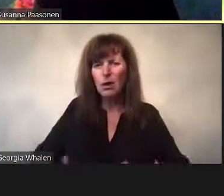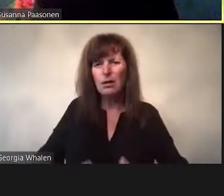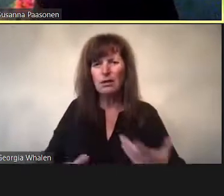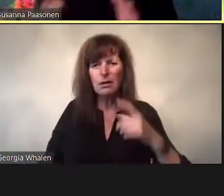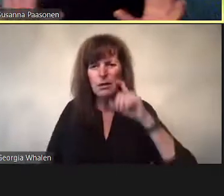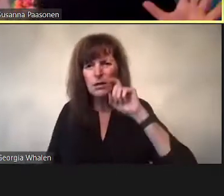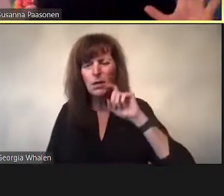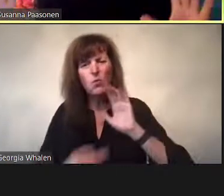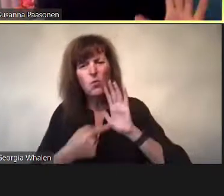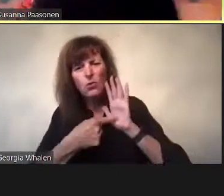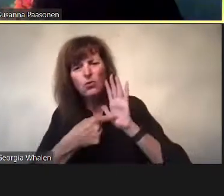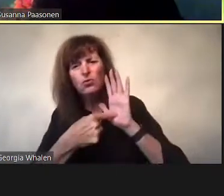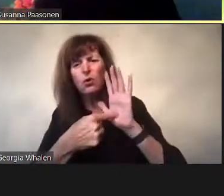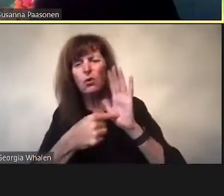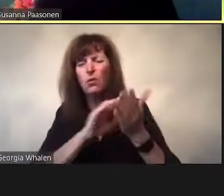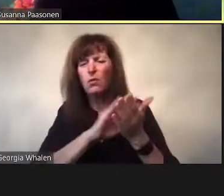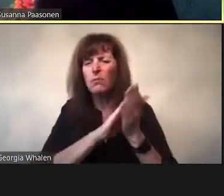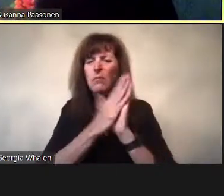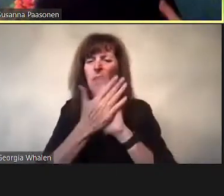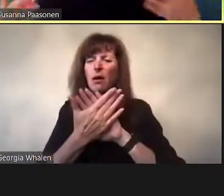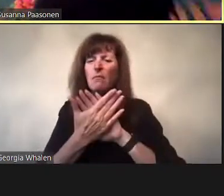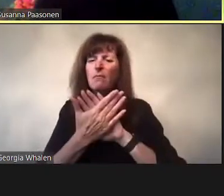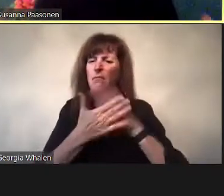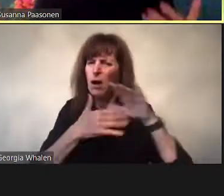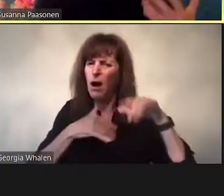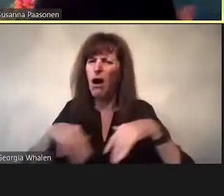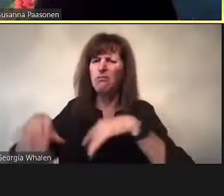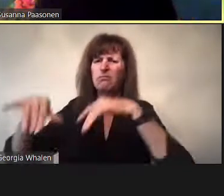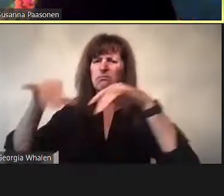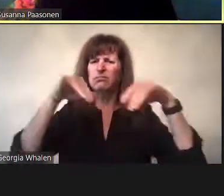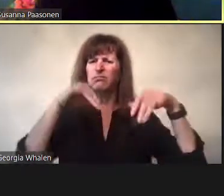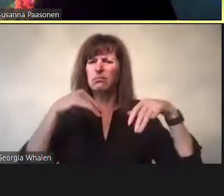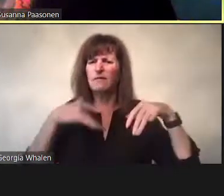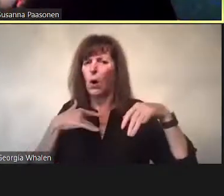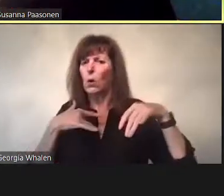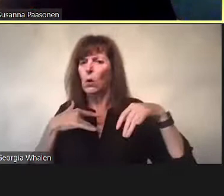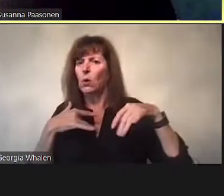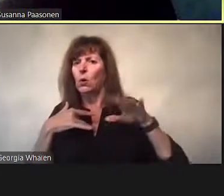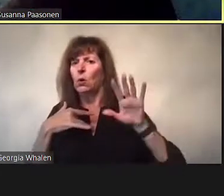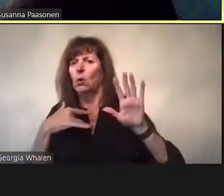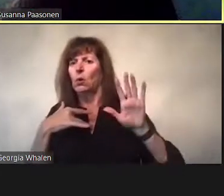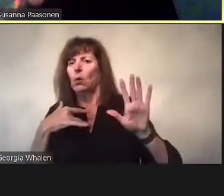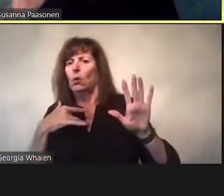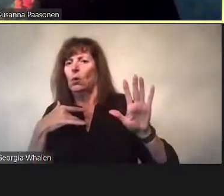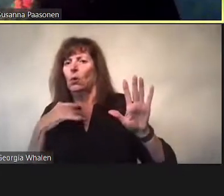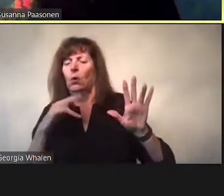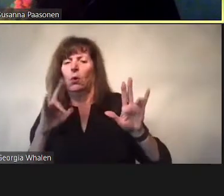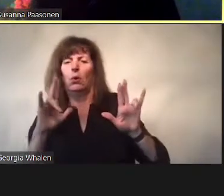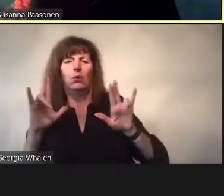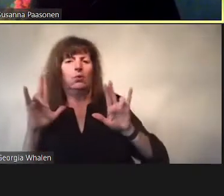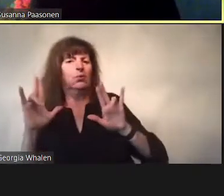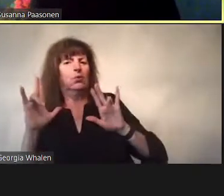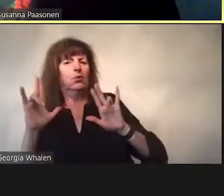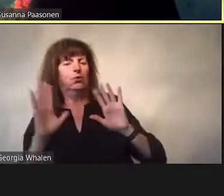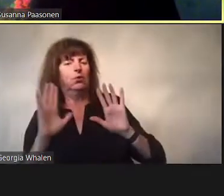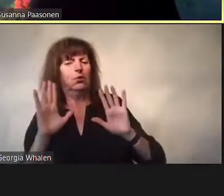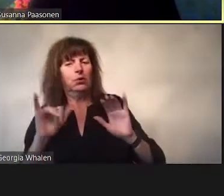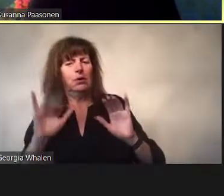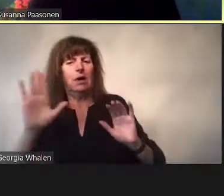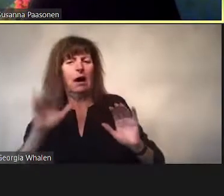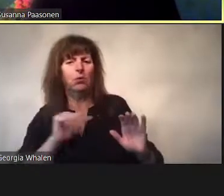is connected to puritan structures that linger in US cultures.